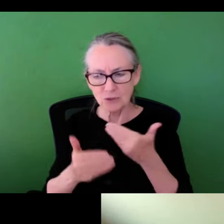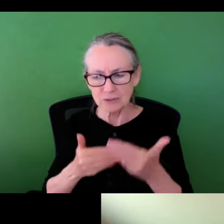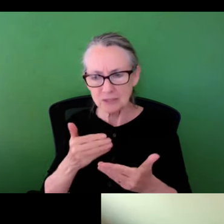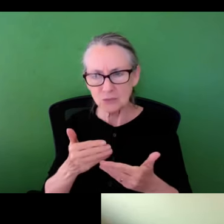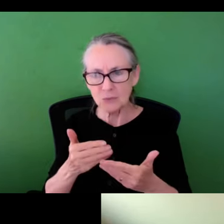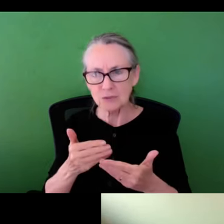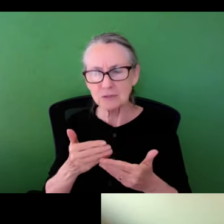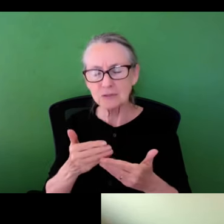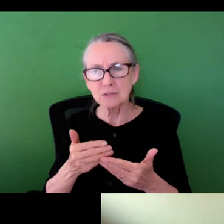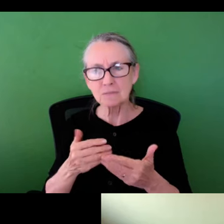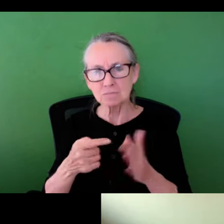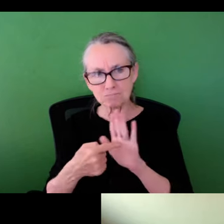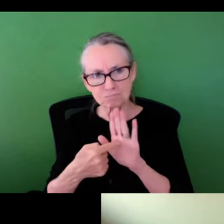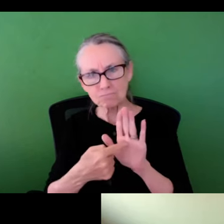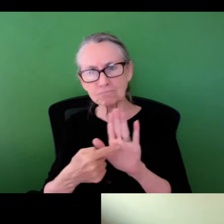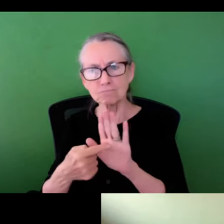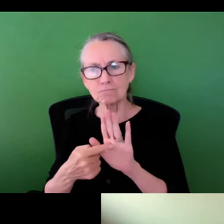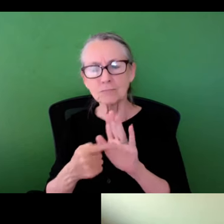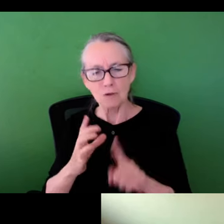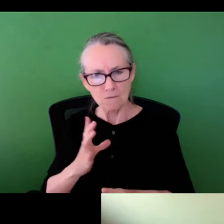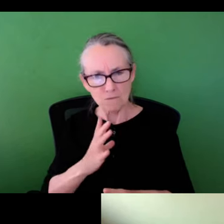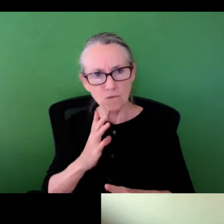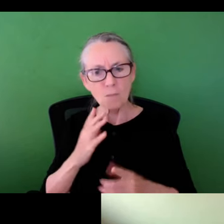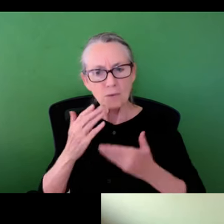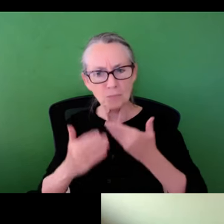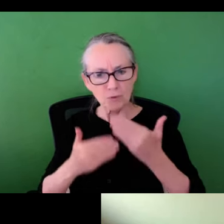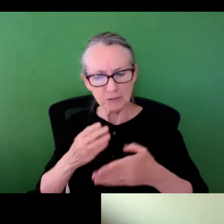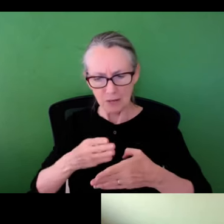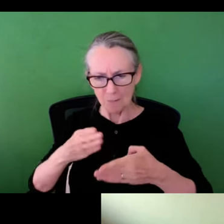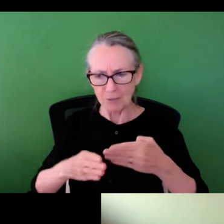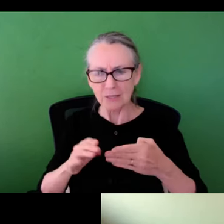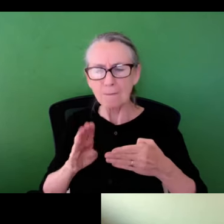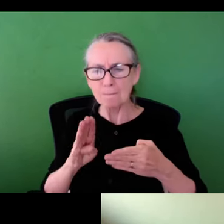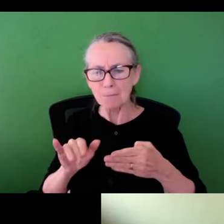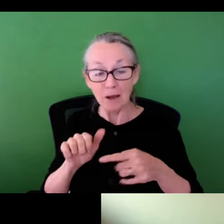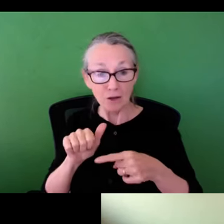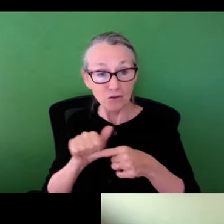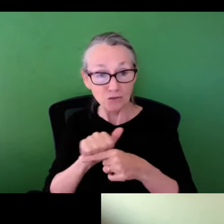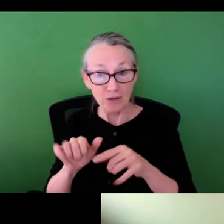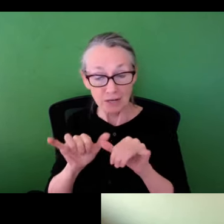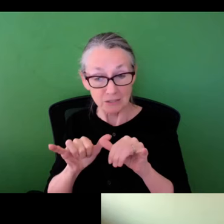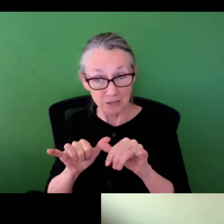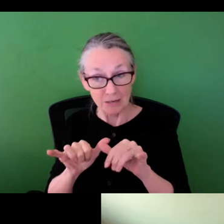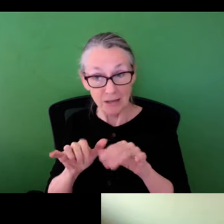that this community science process was as reflective of a more formal process,